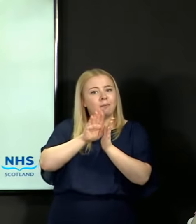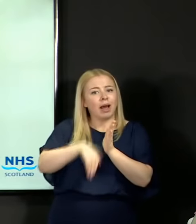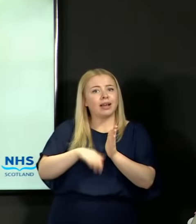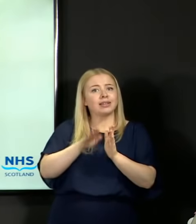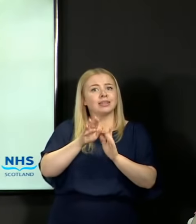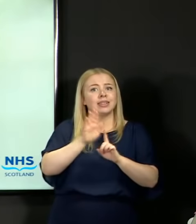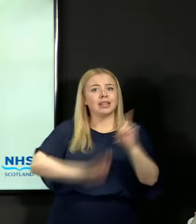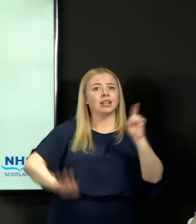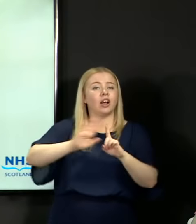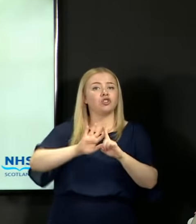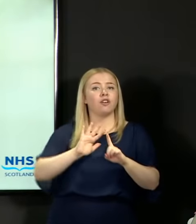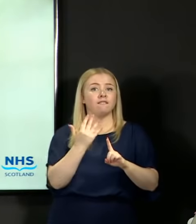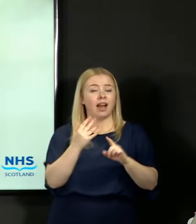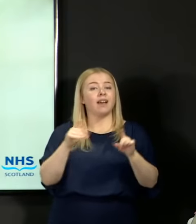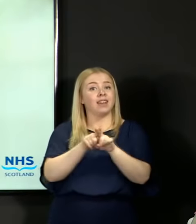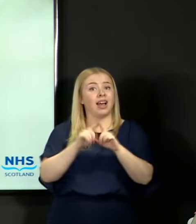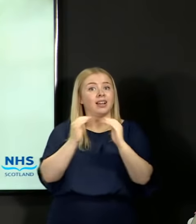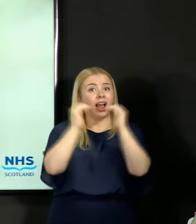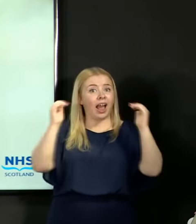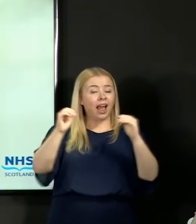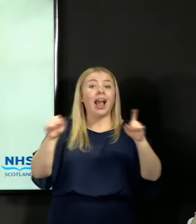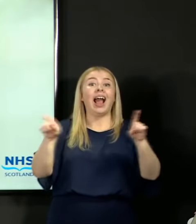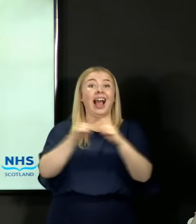at Higher, and at Advanced Higher all increase.